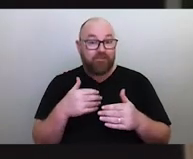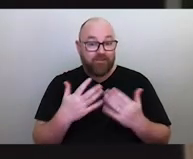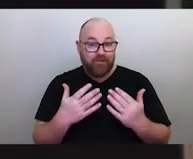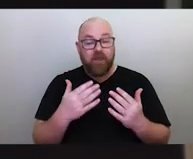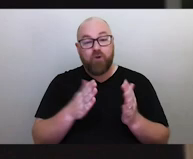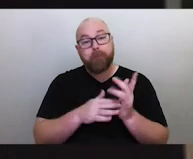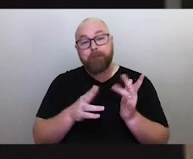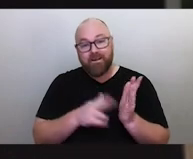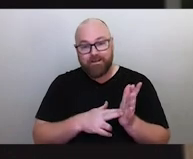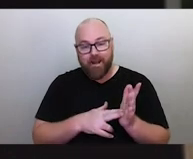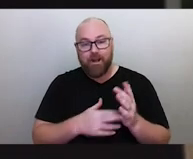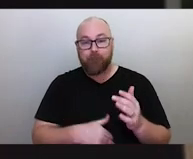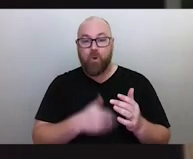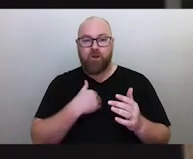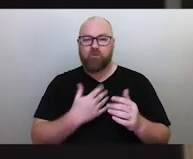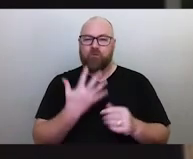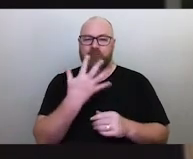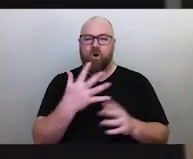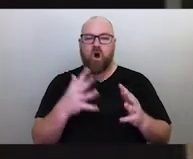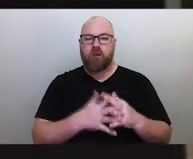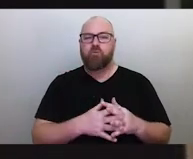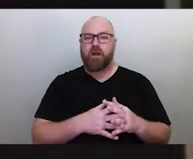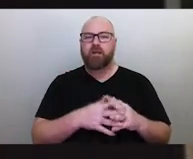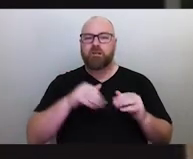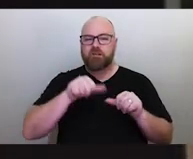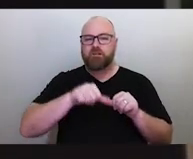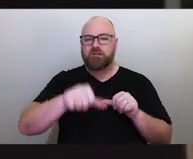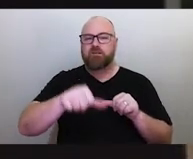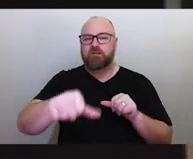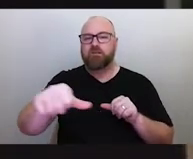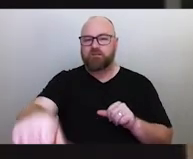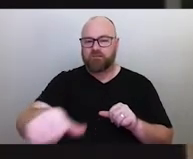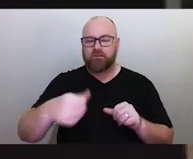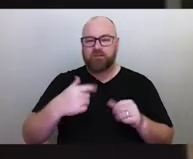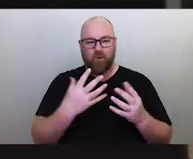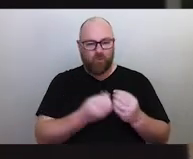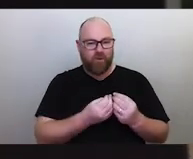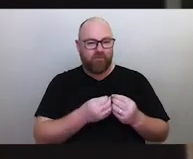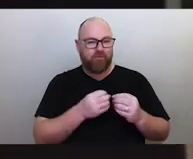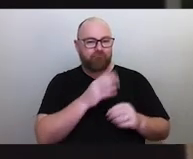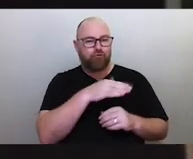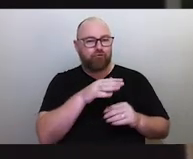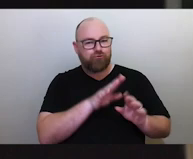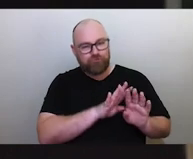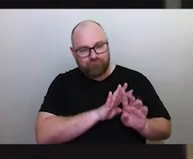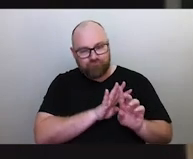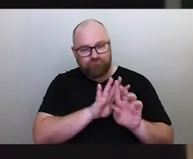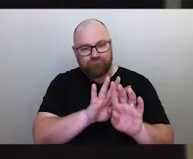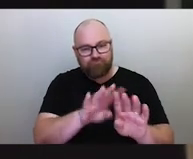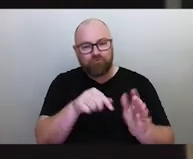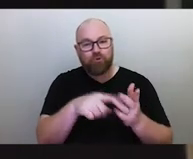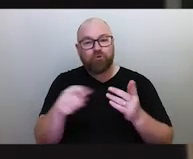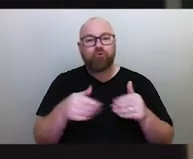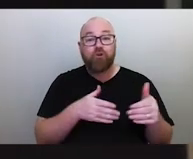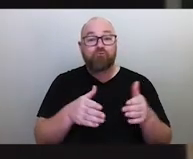in the big classroom and to take the children down to down to the river. They loved it.